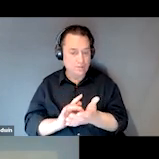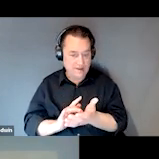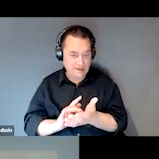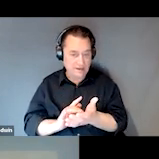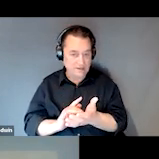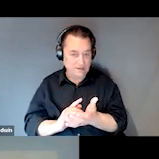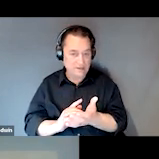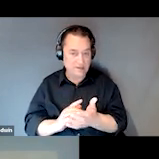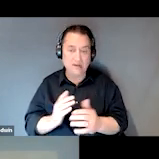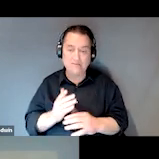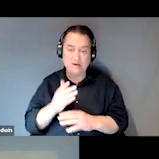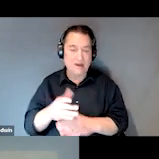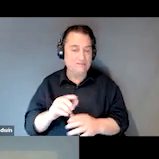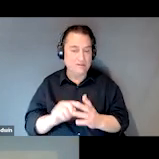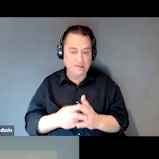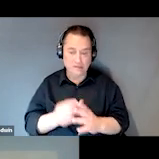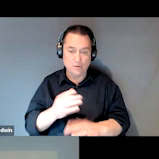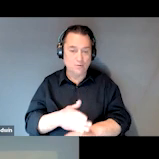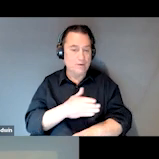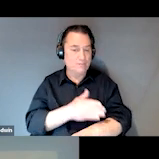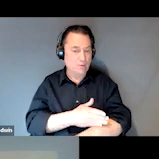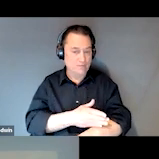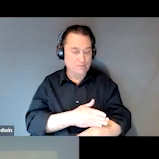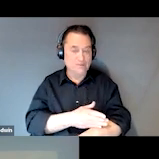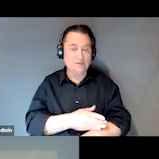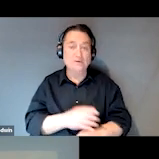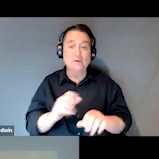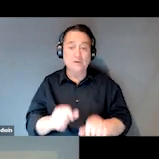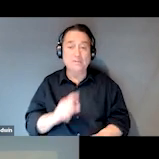after they start to improve, it can be truly life changing